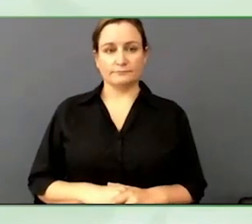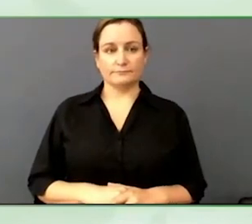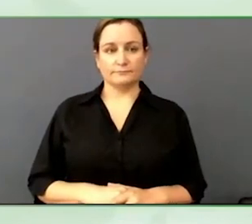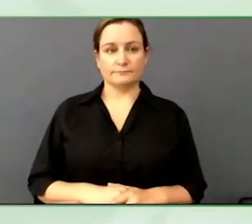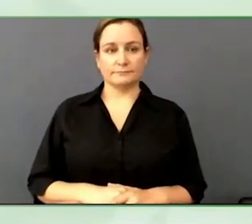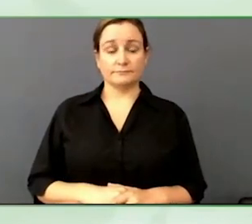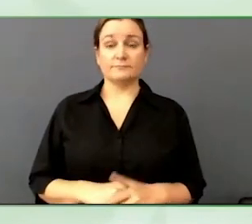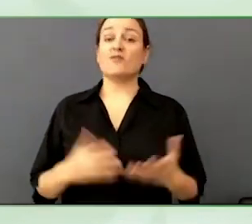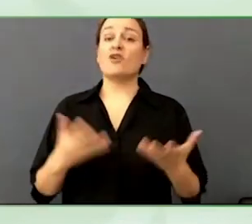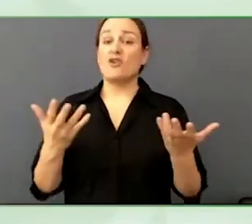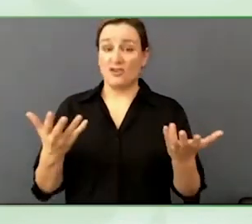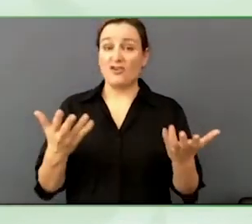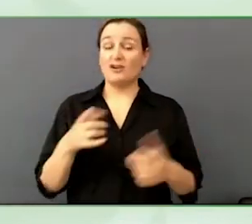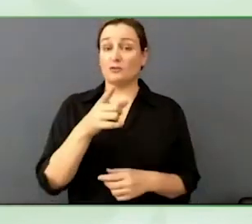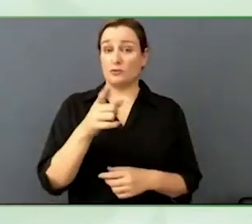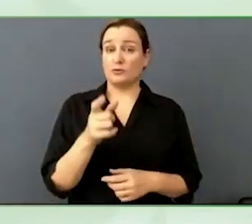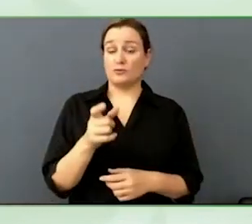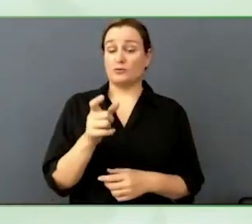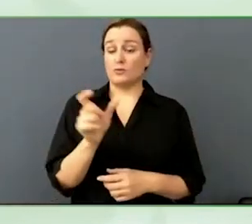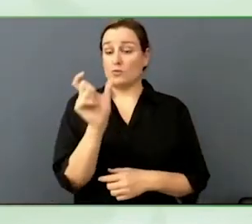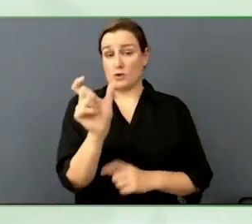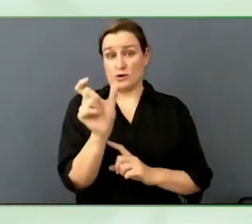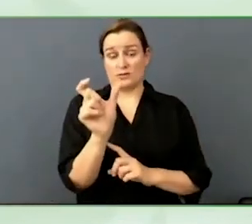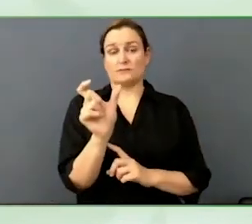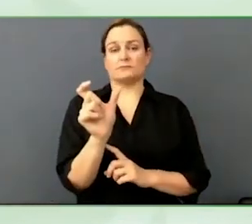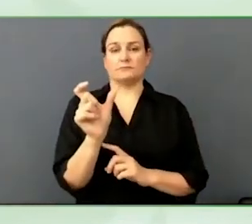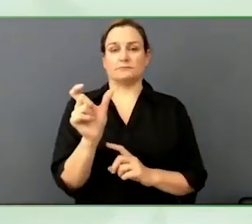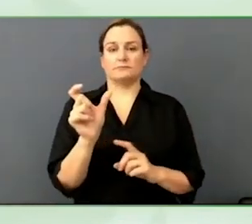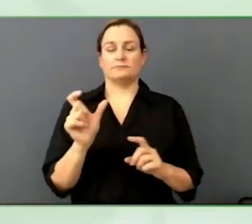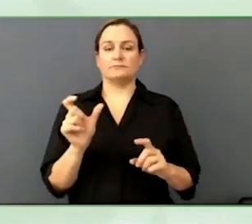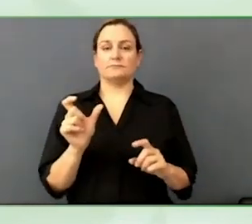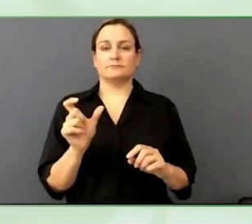and then there is a live person interacting.